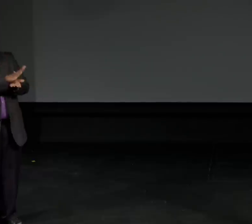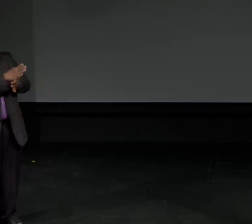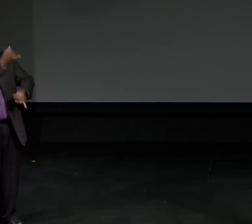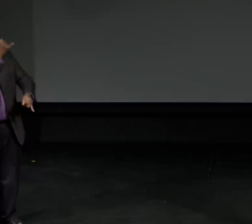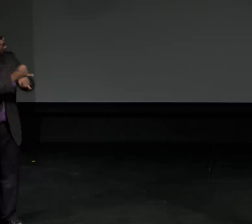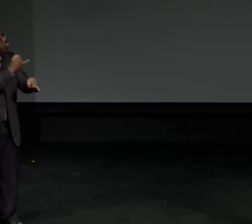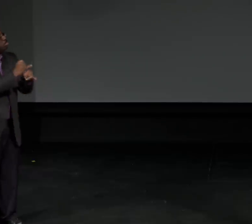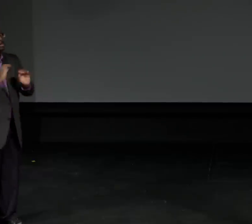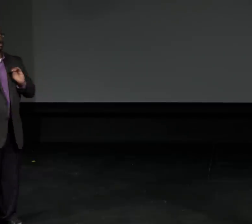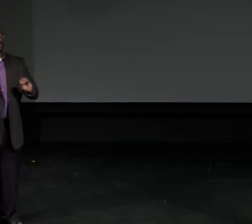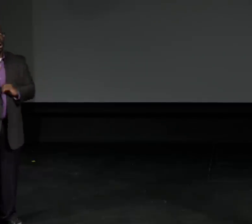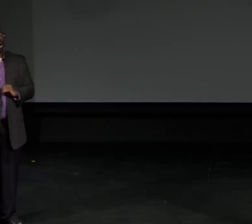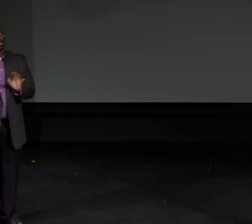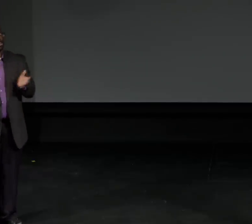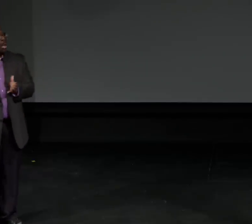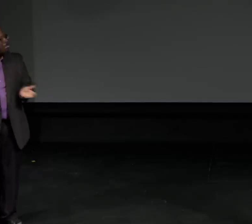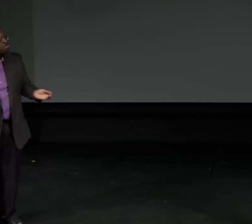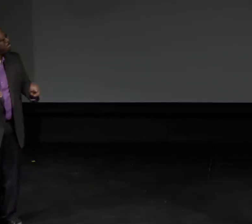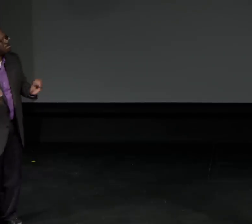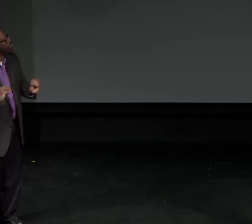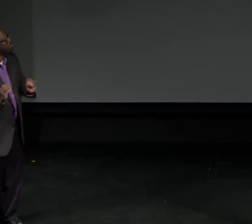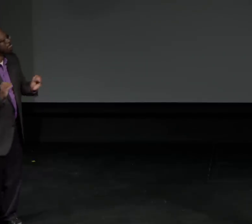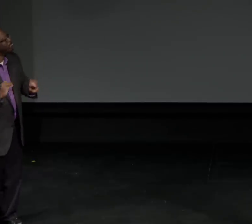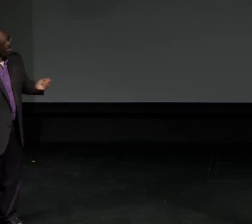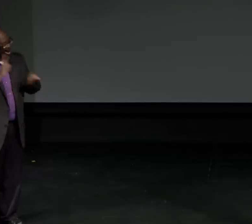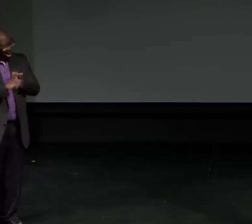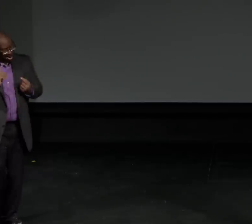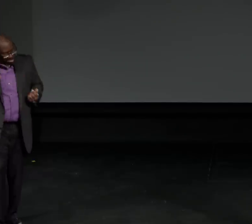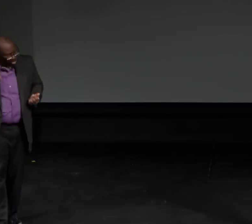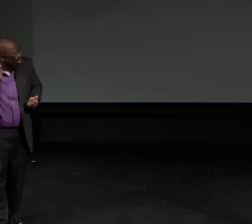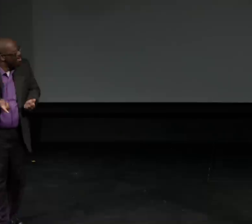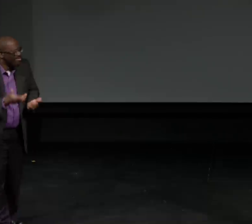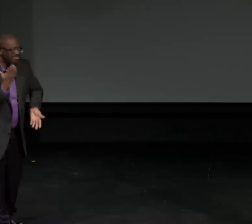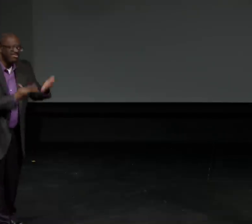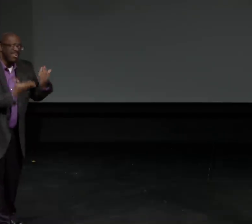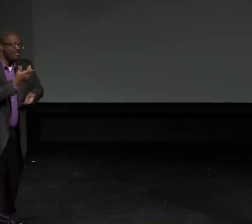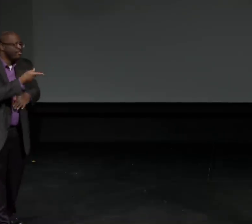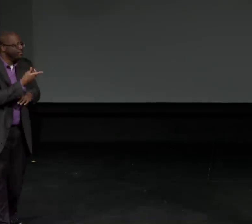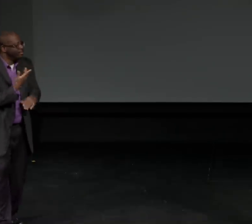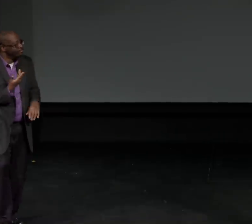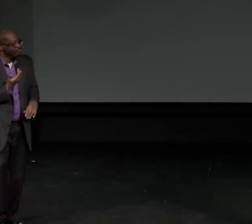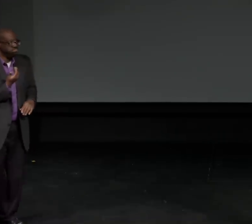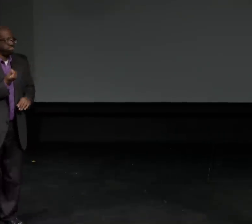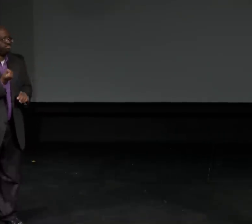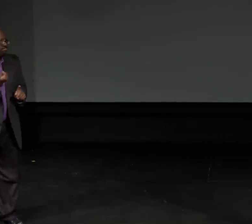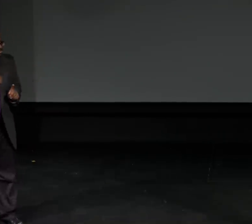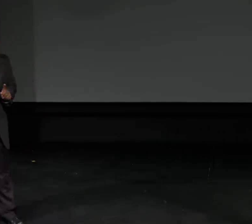And then schools were not teaching formal ASL until much later.